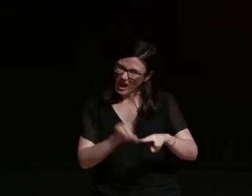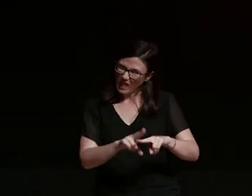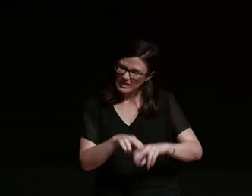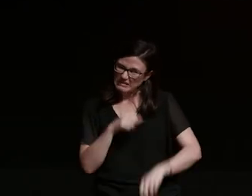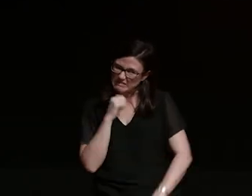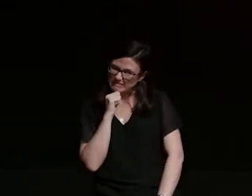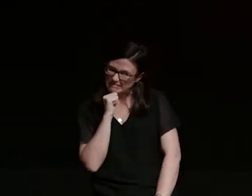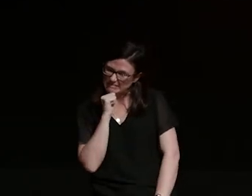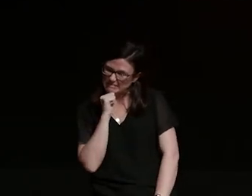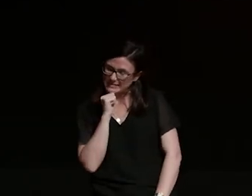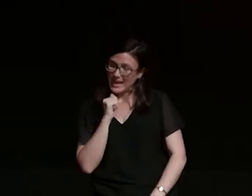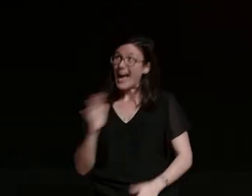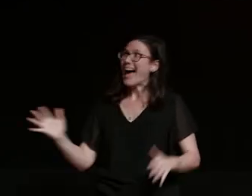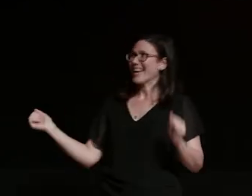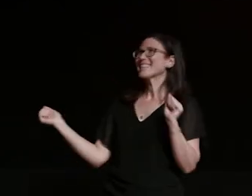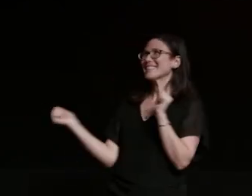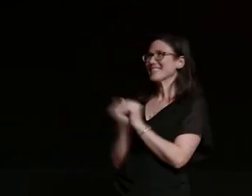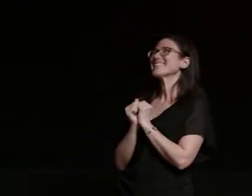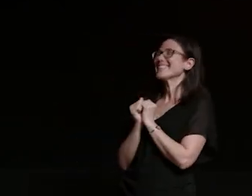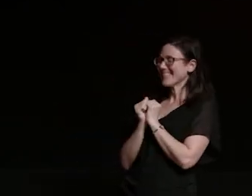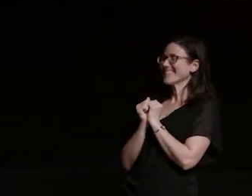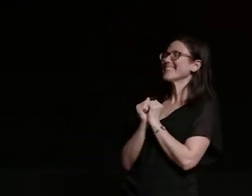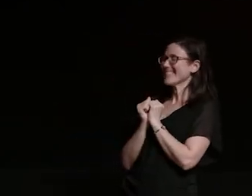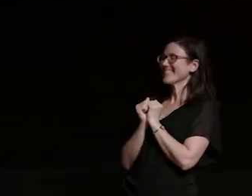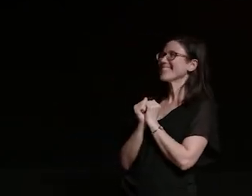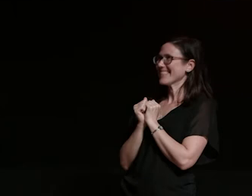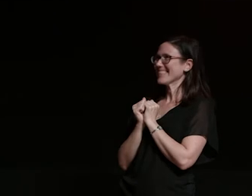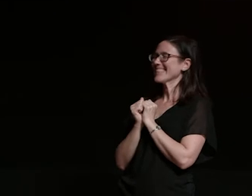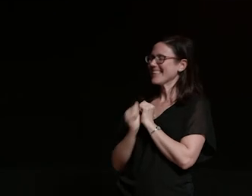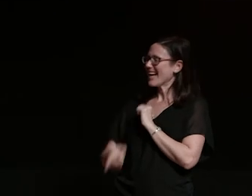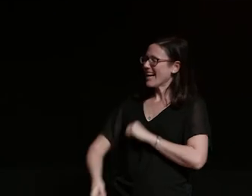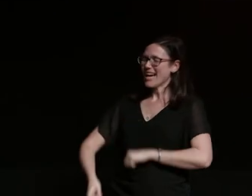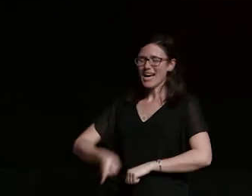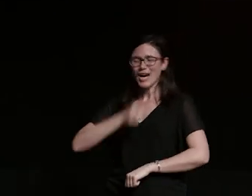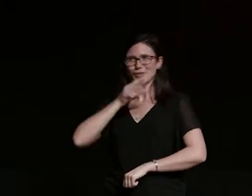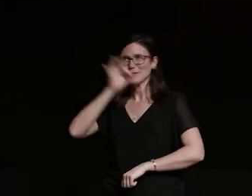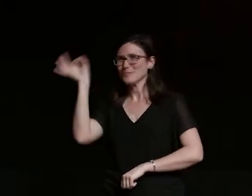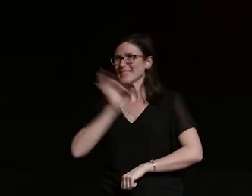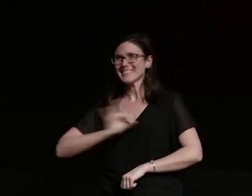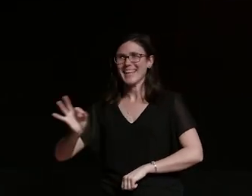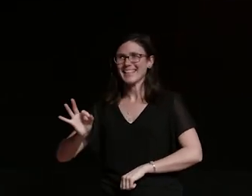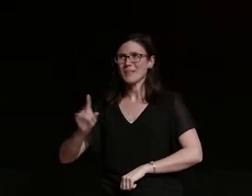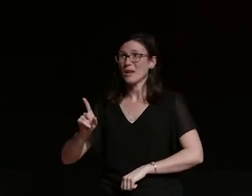and i was like i agree mike i agree 100 but i'm not the person you should talk to